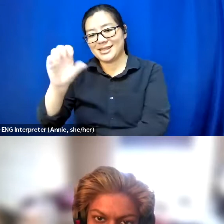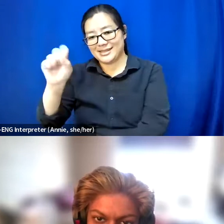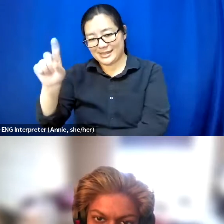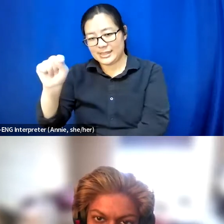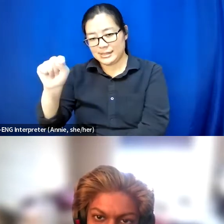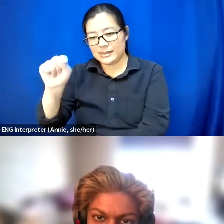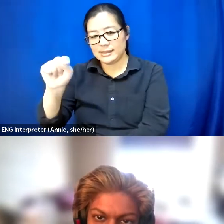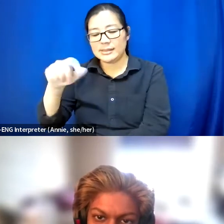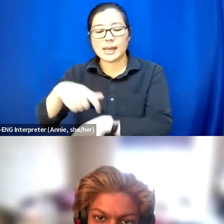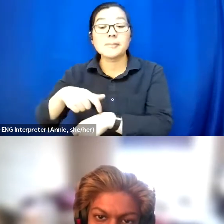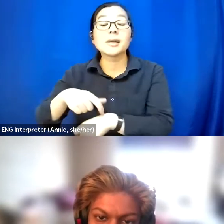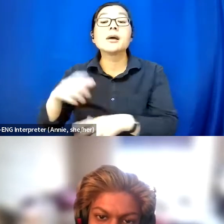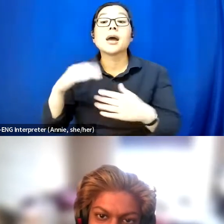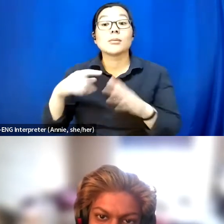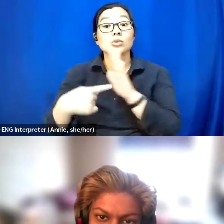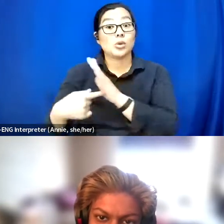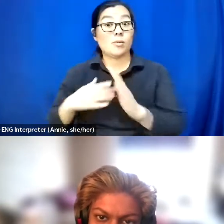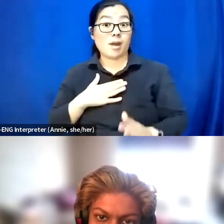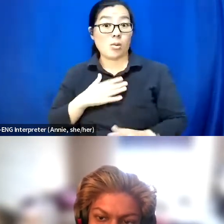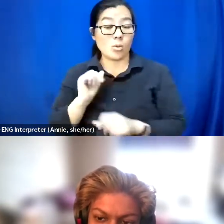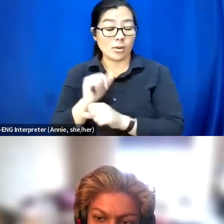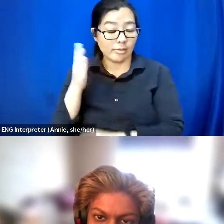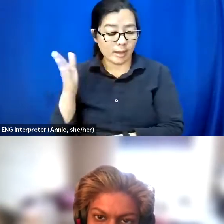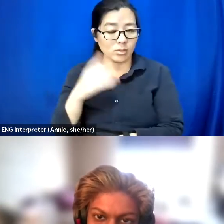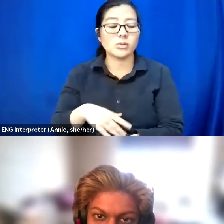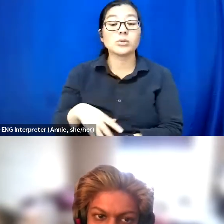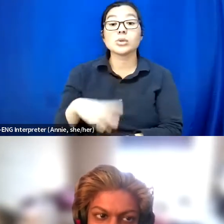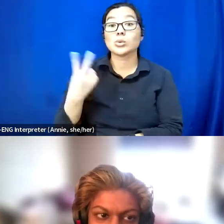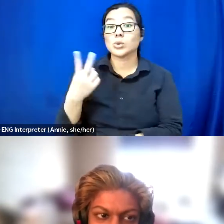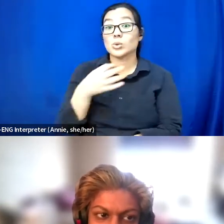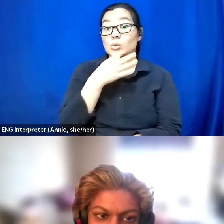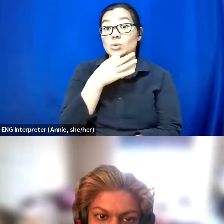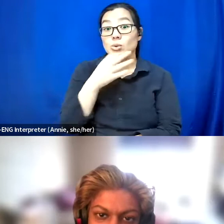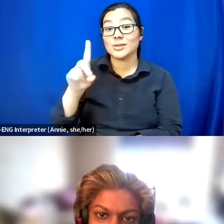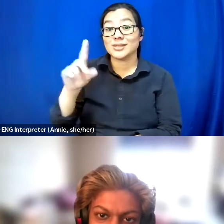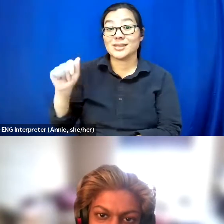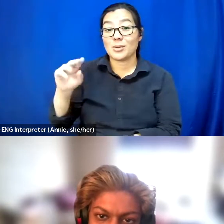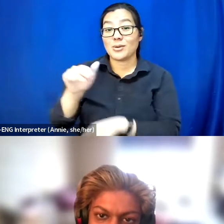So yeah, two upcoming disabled nightclub events that are virtual.